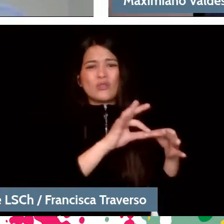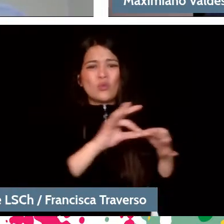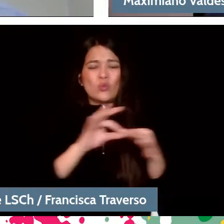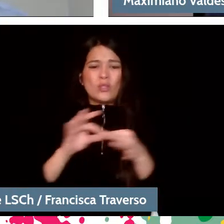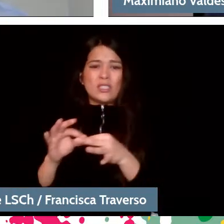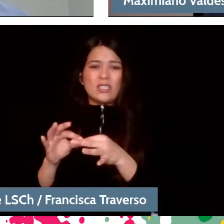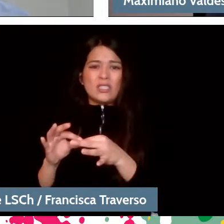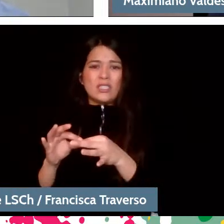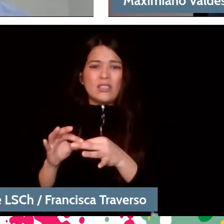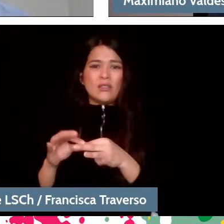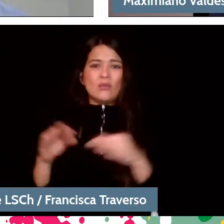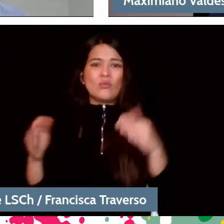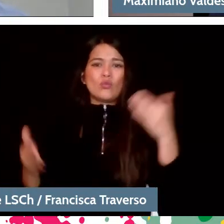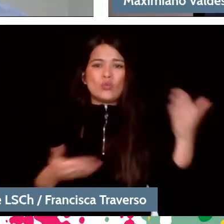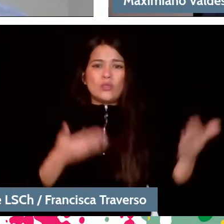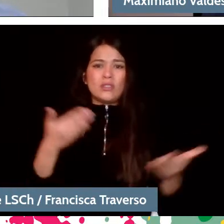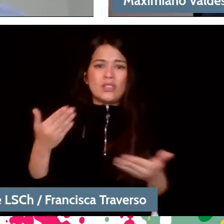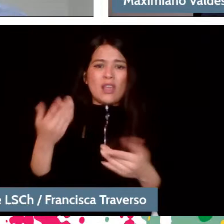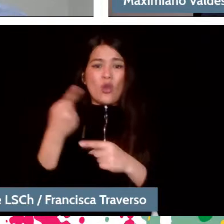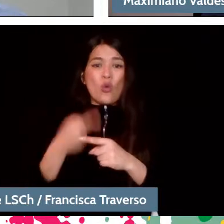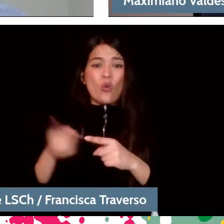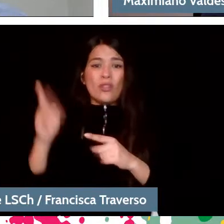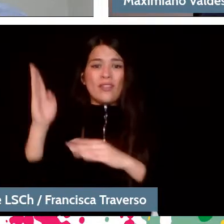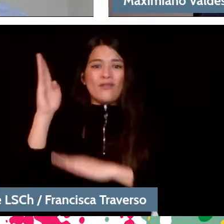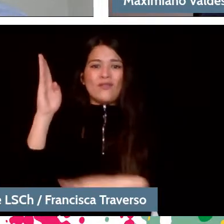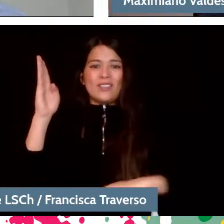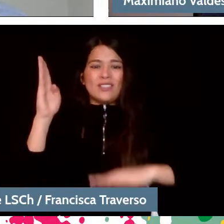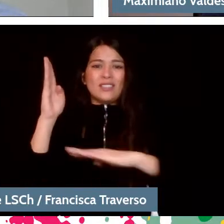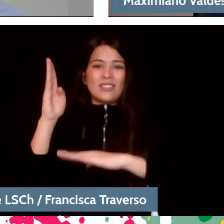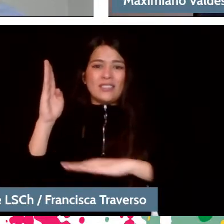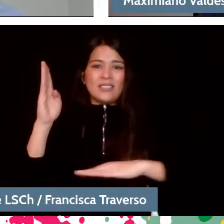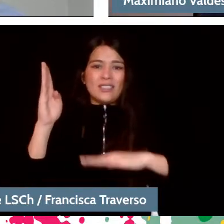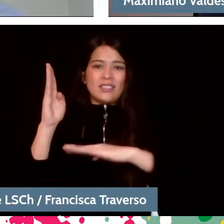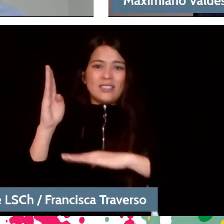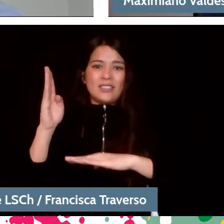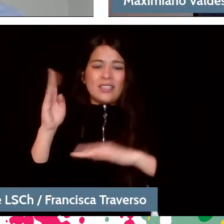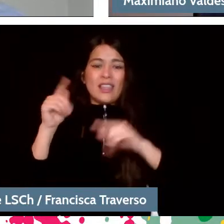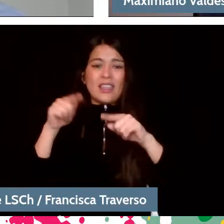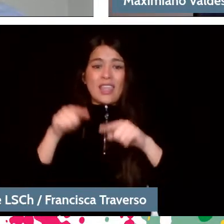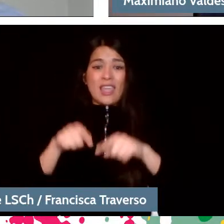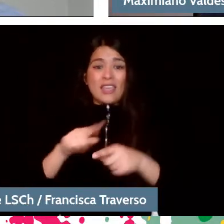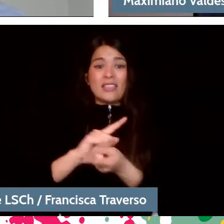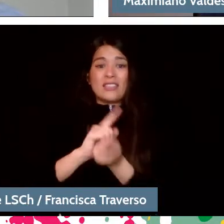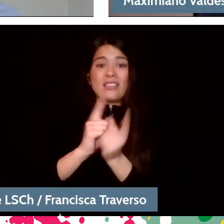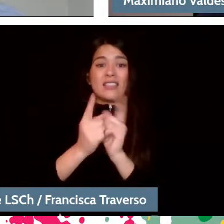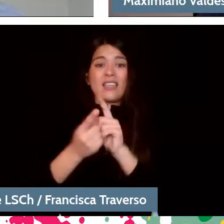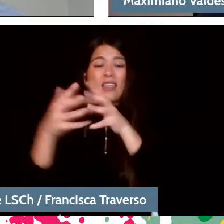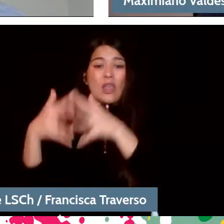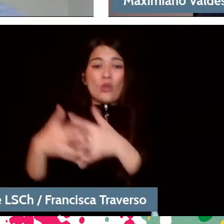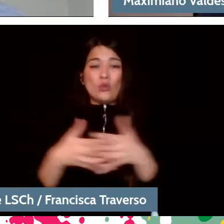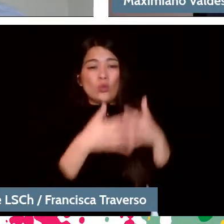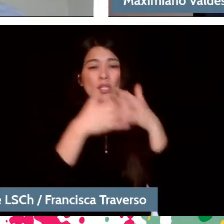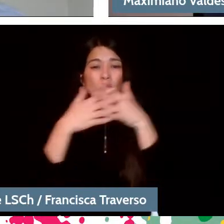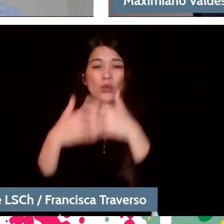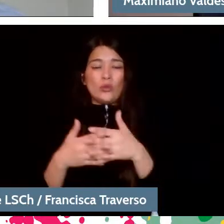and established other basis. Then, and from there they went to the United States. Gershwin studied in Paris and went to the United States